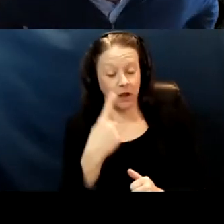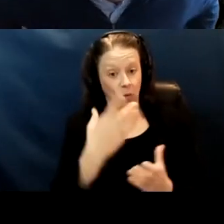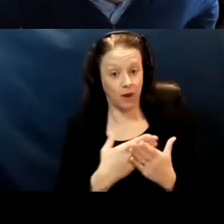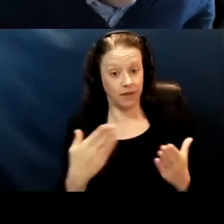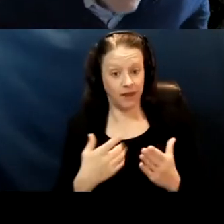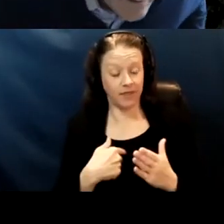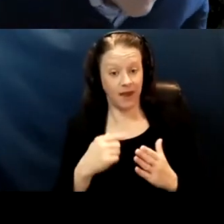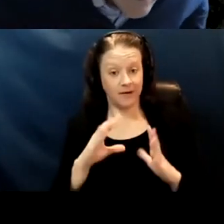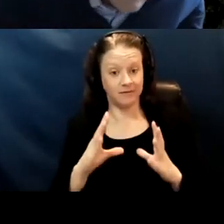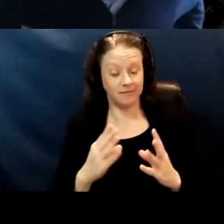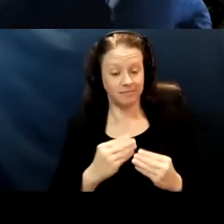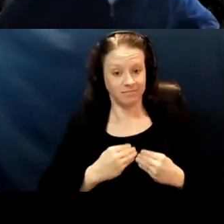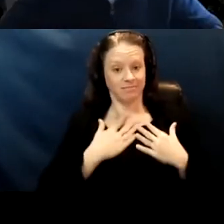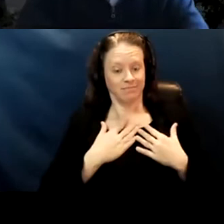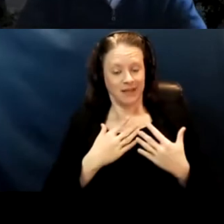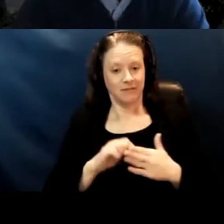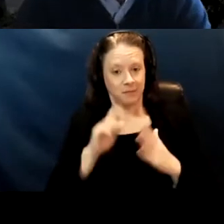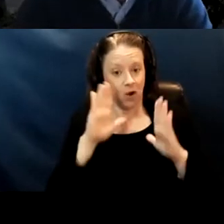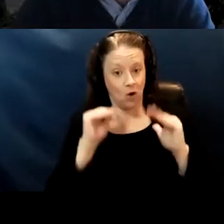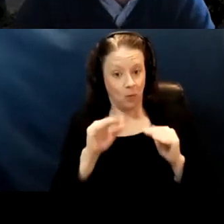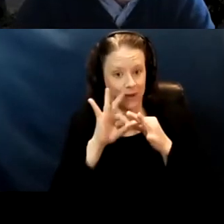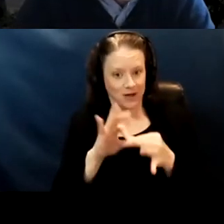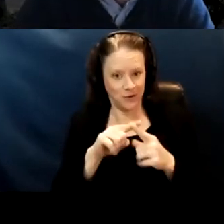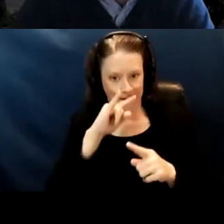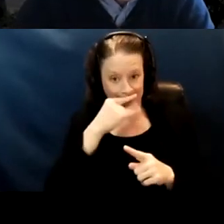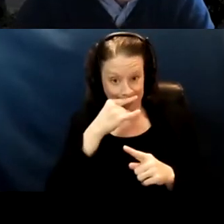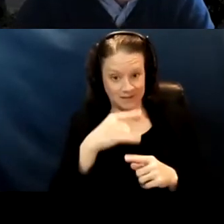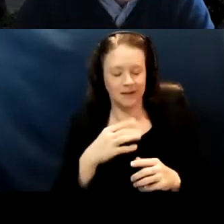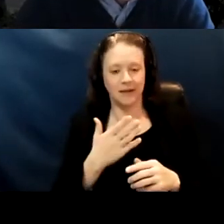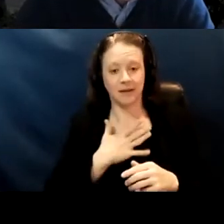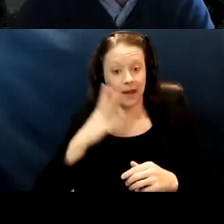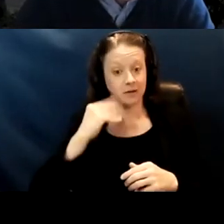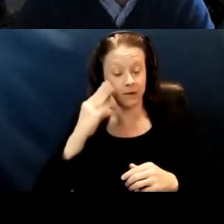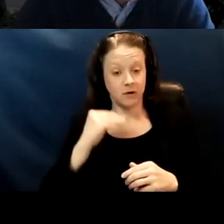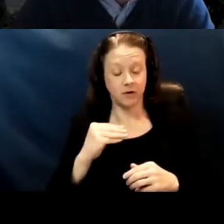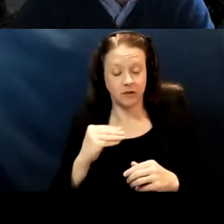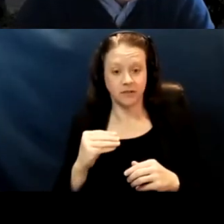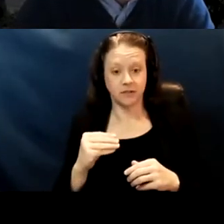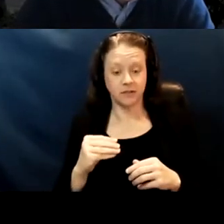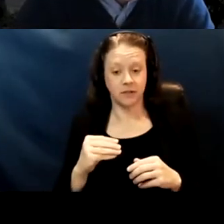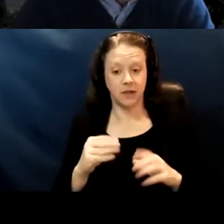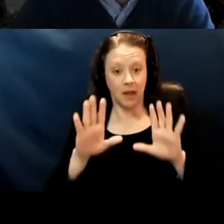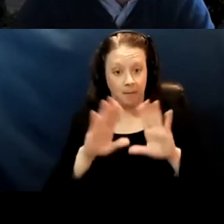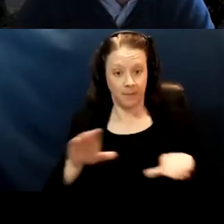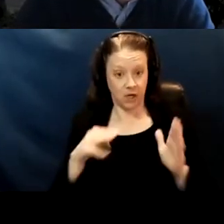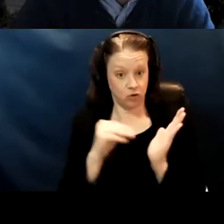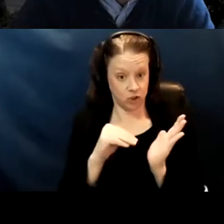on the kid issue is in my experience pediatricians are very effective advocates